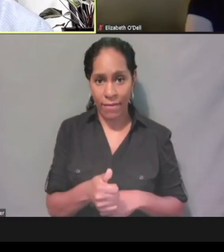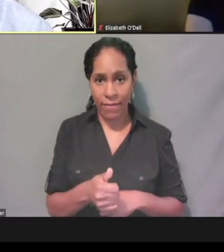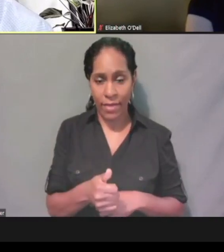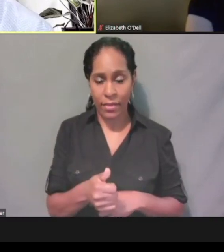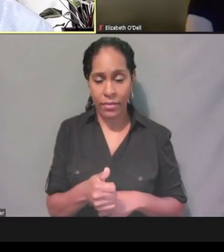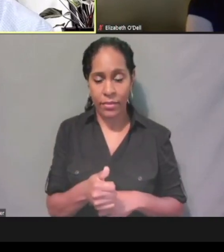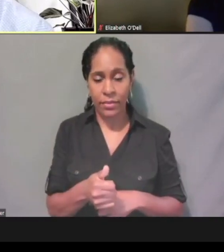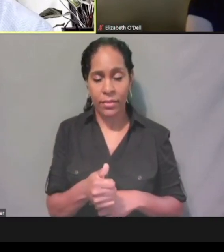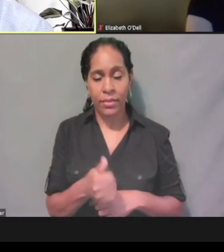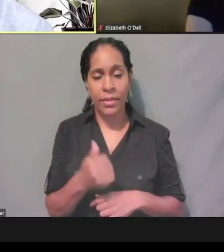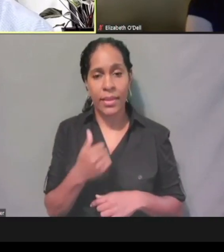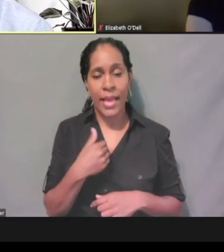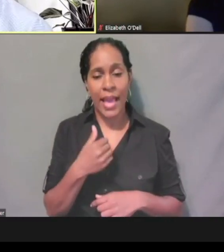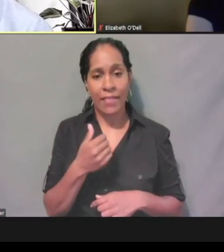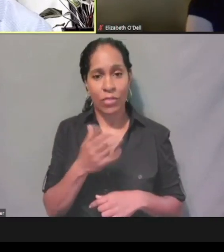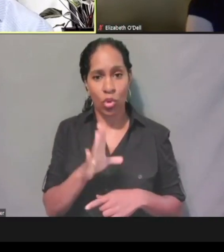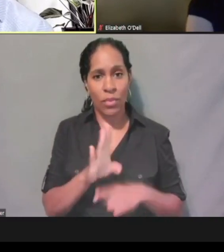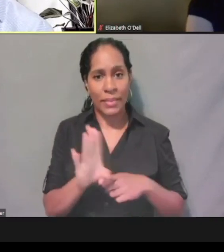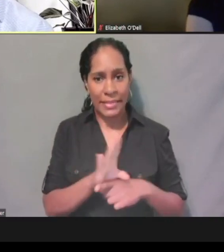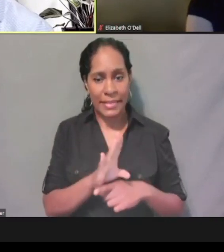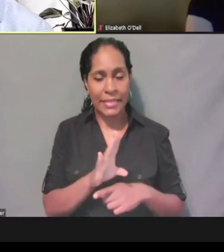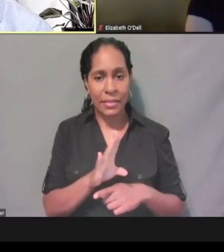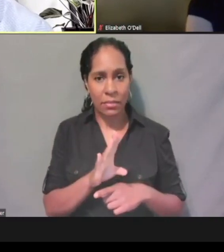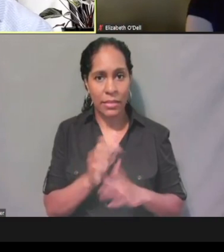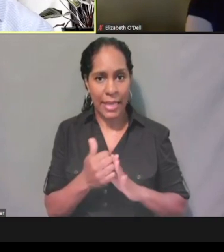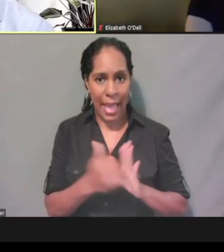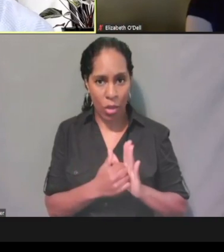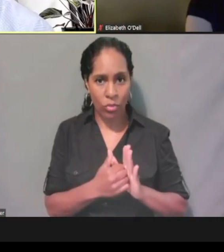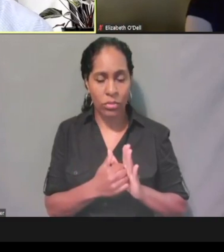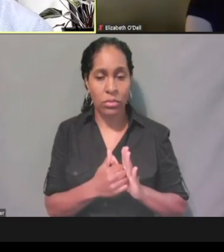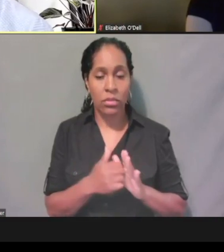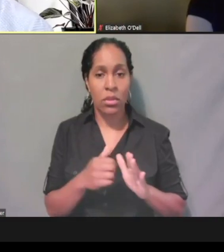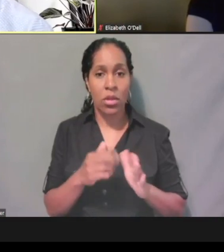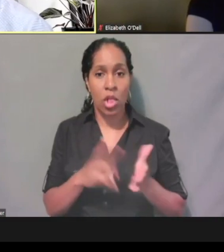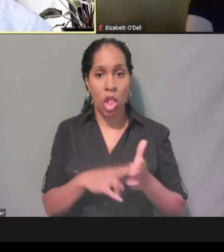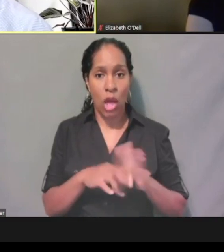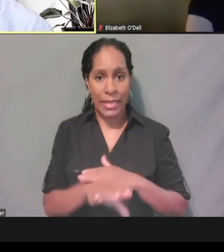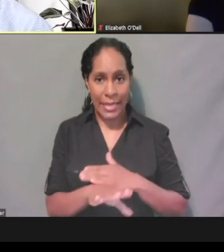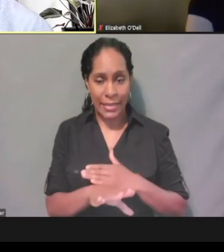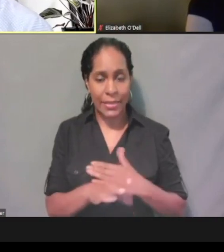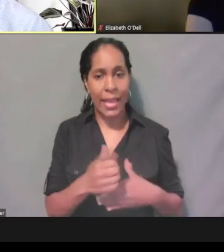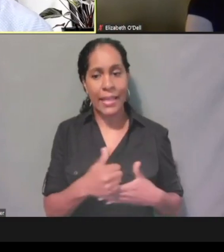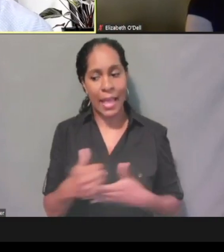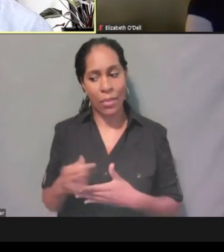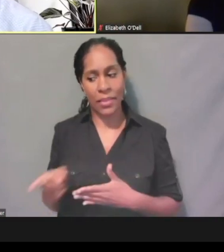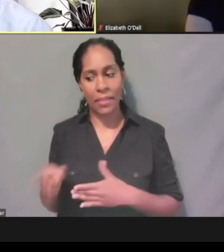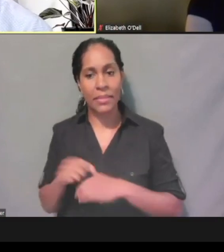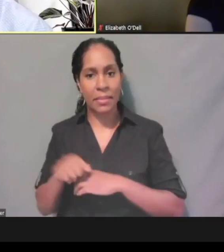Have your own business NCID, log in the ePASS, and then assist them in submitting that application.